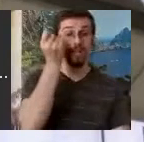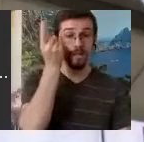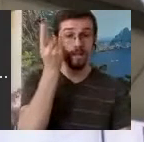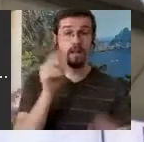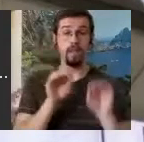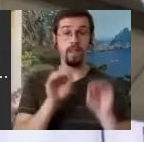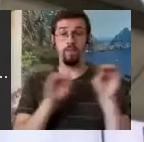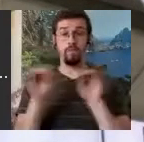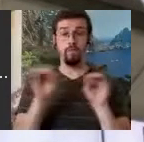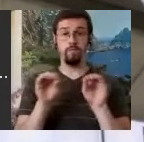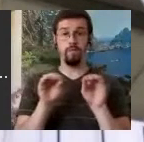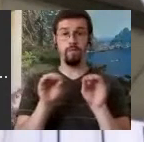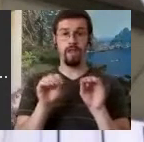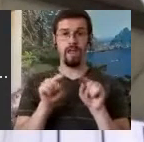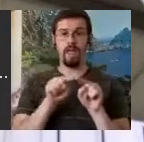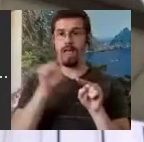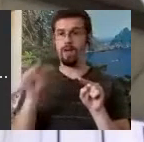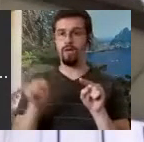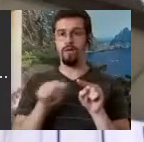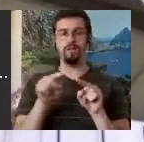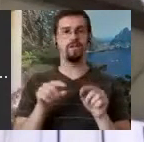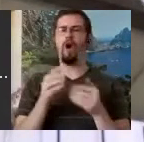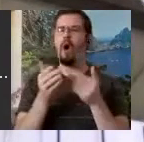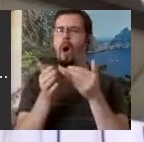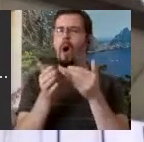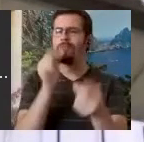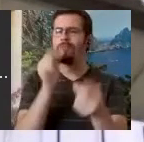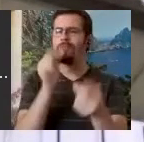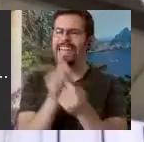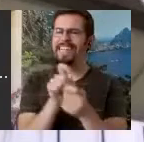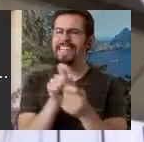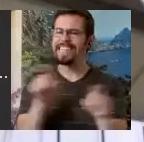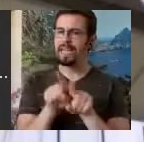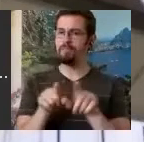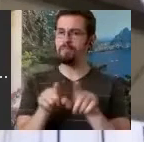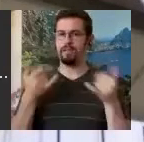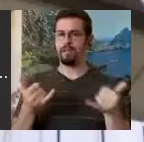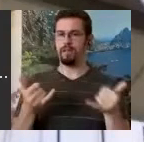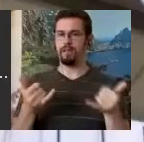same as they are today. That I really take pride in, that the Movement Symbols